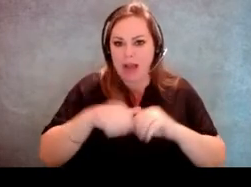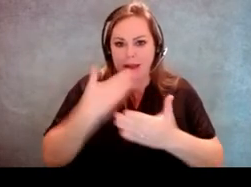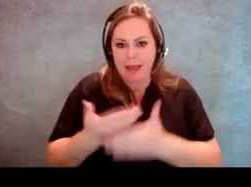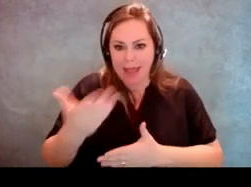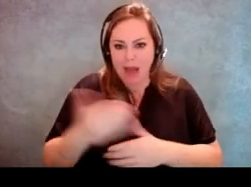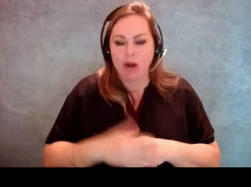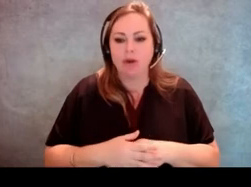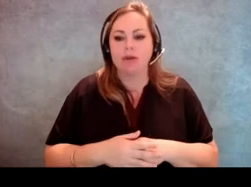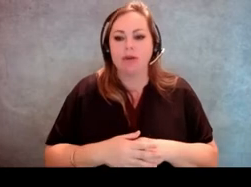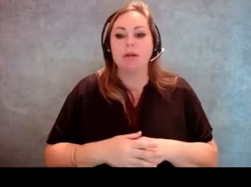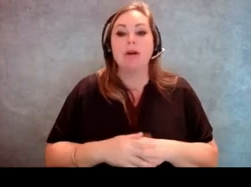[Jeff Miller] Fewer words, the better.